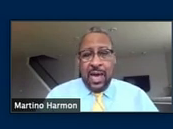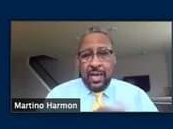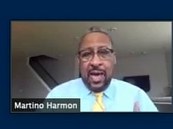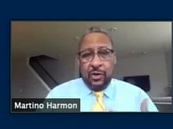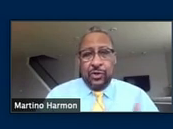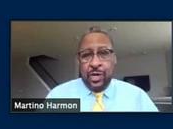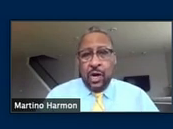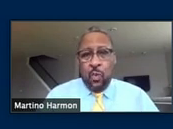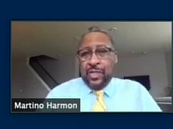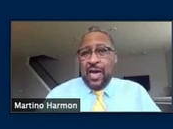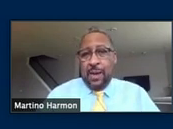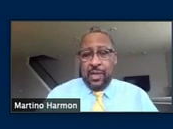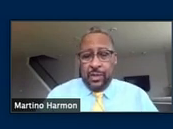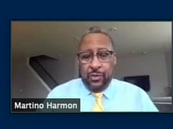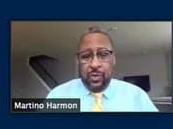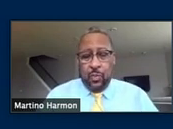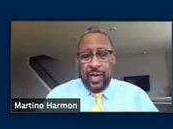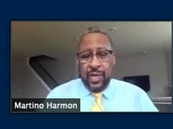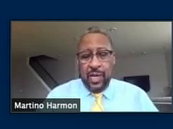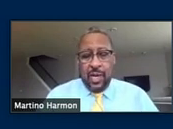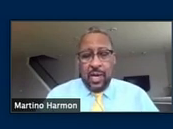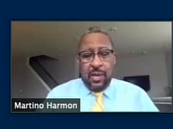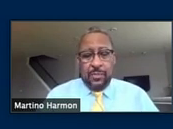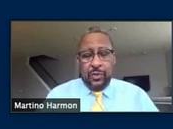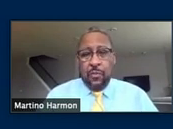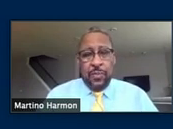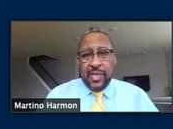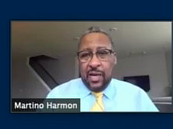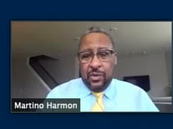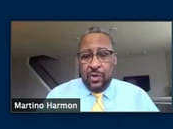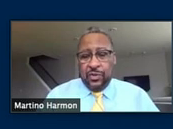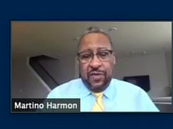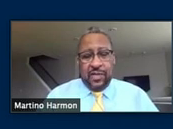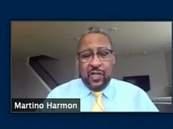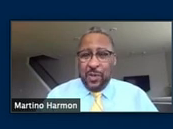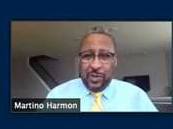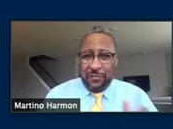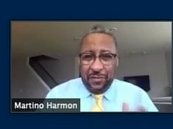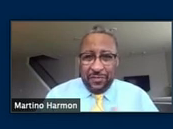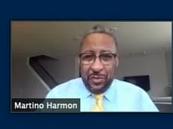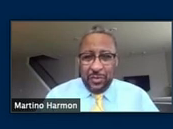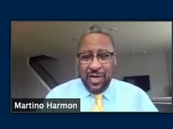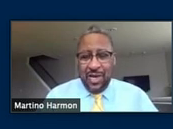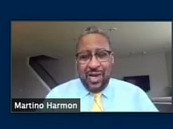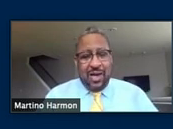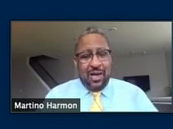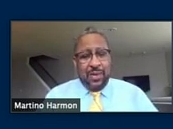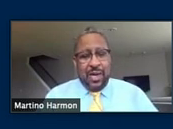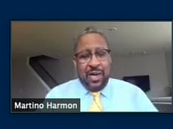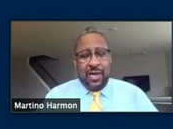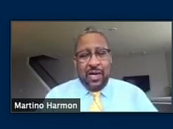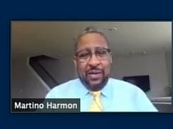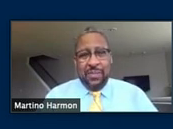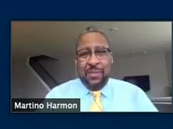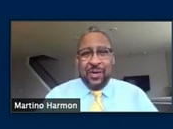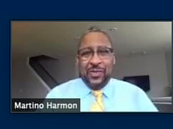and that allows you to know happening during the week. So don't miss out on those events especially for